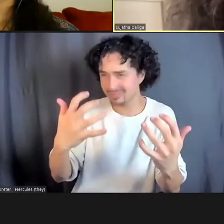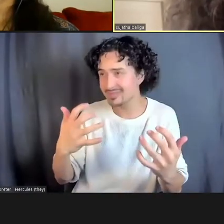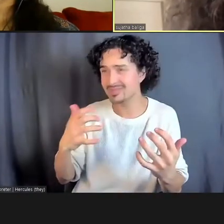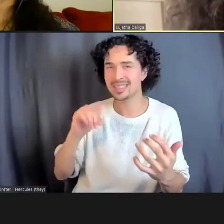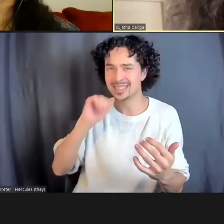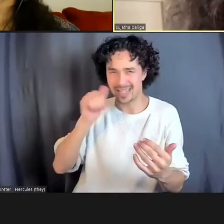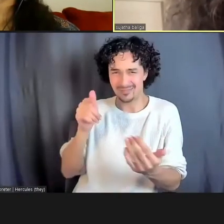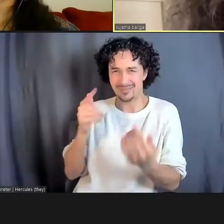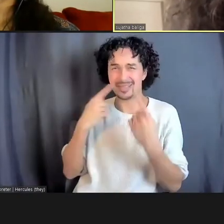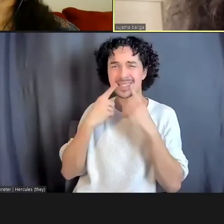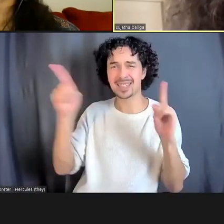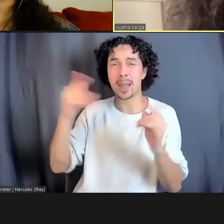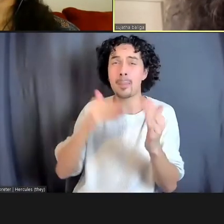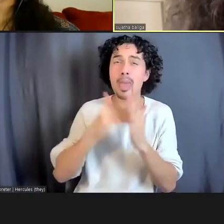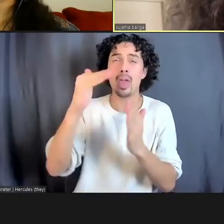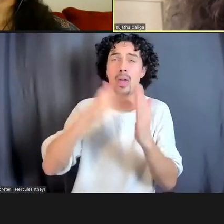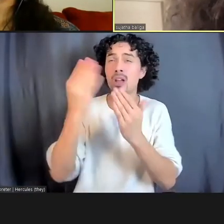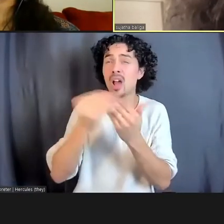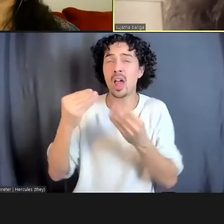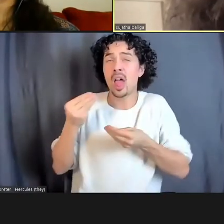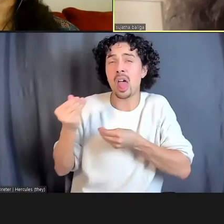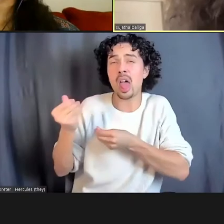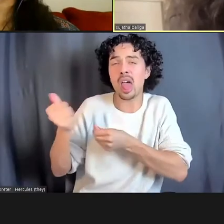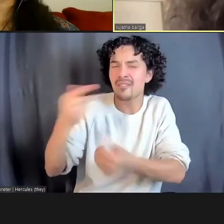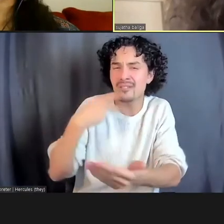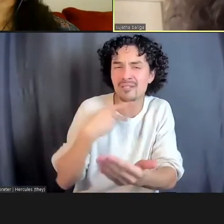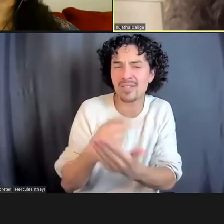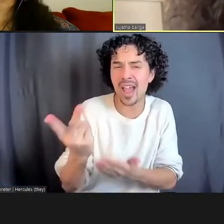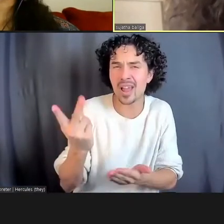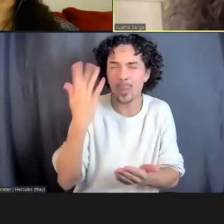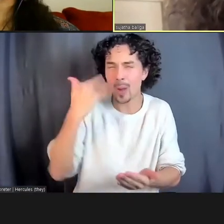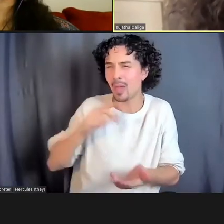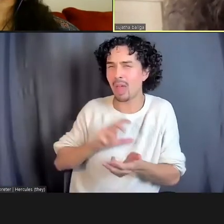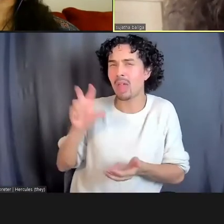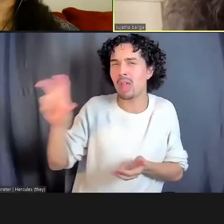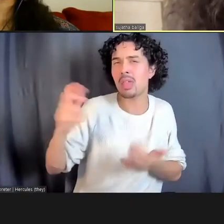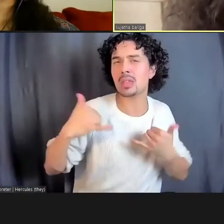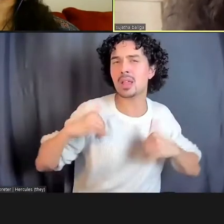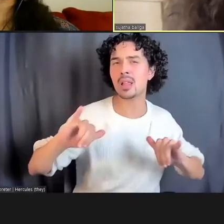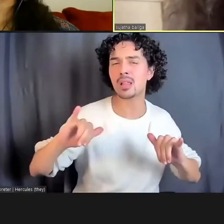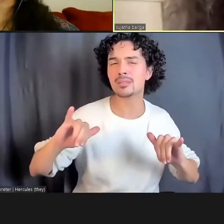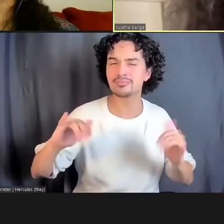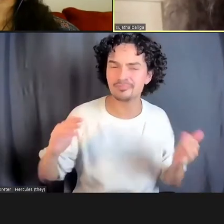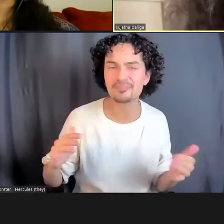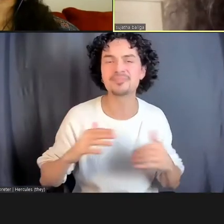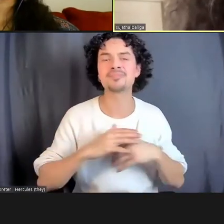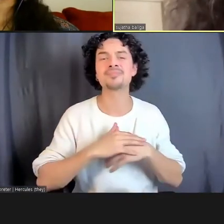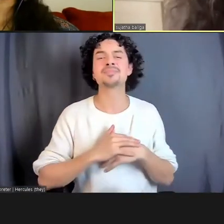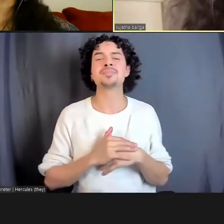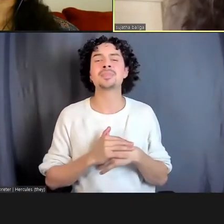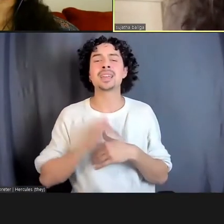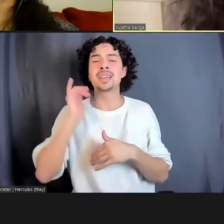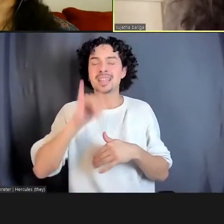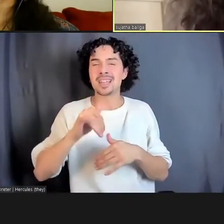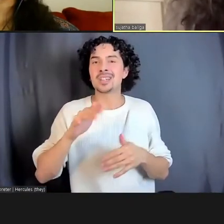So, these are some of the reasons. But at the deepest level, again, I think that restorative justice operates with